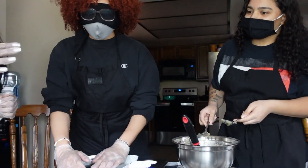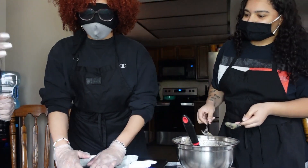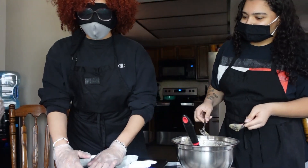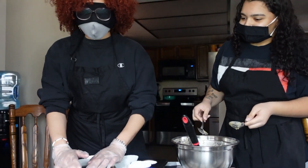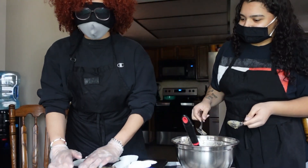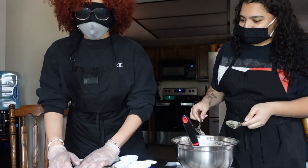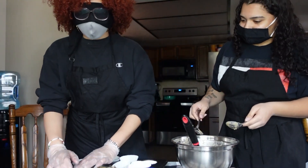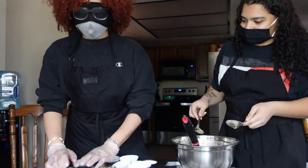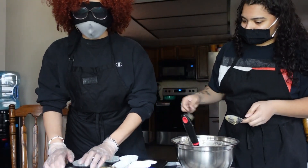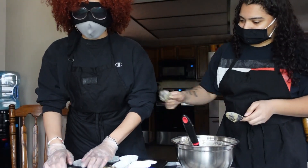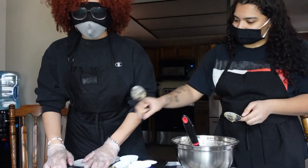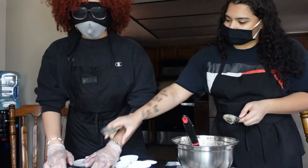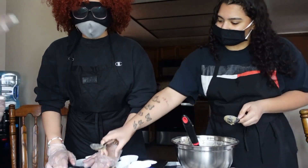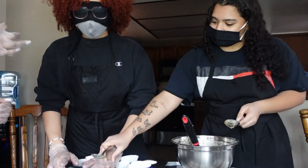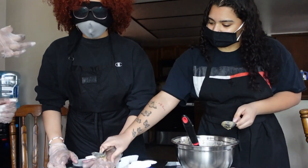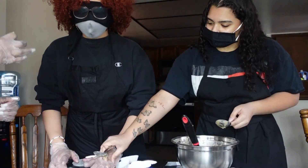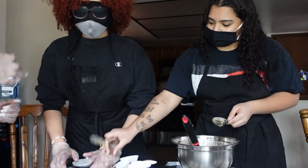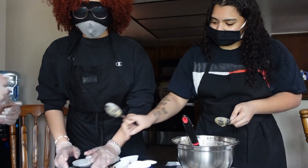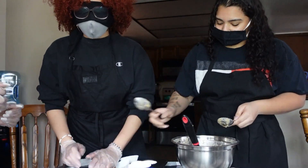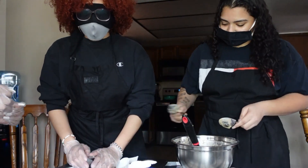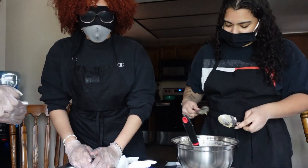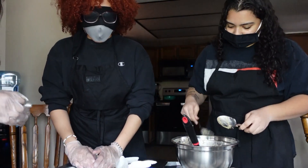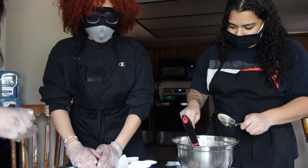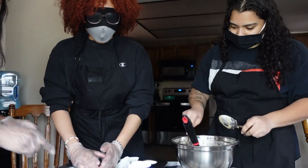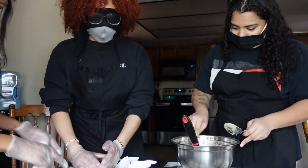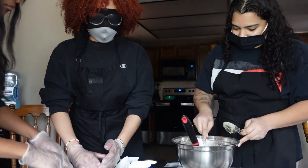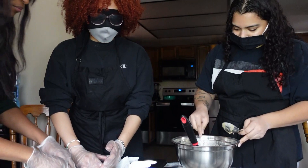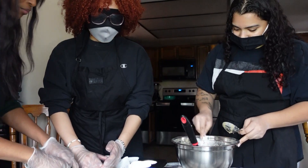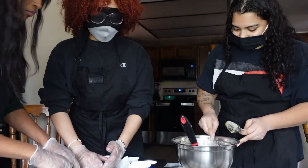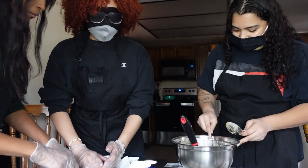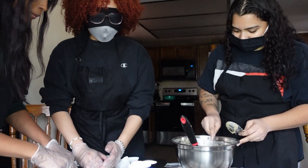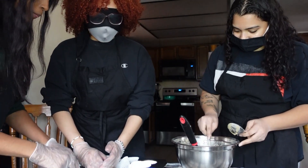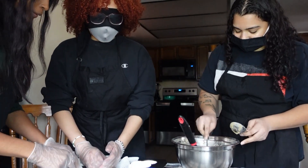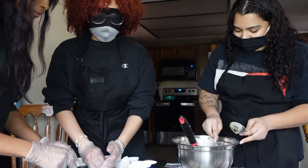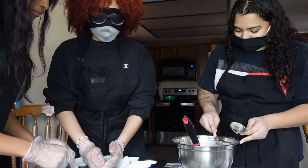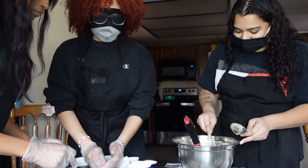where is it though oh I got it